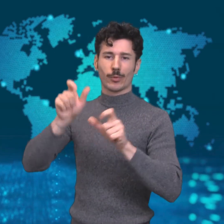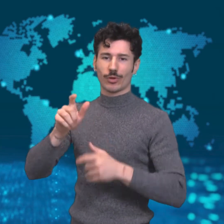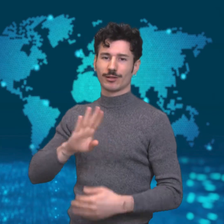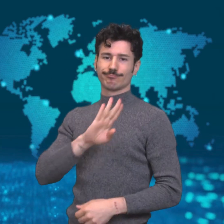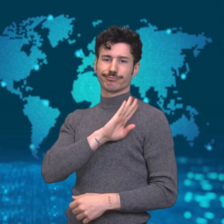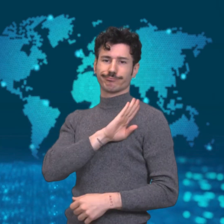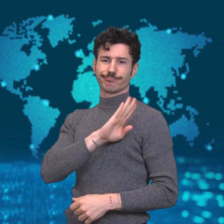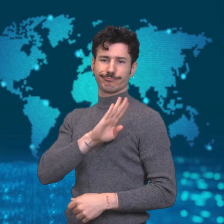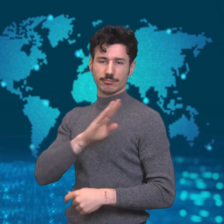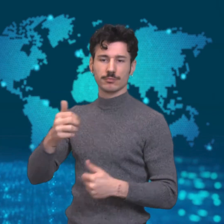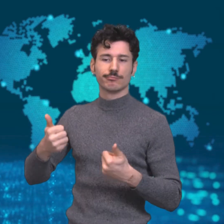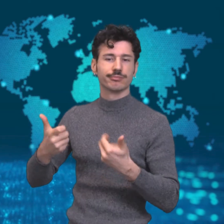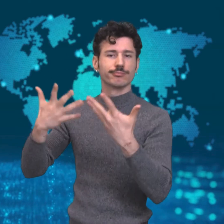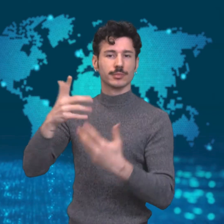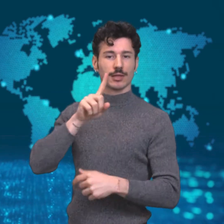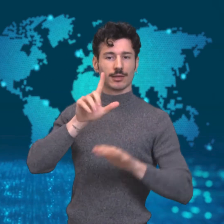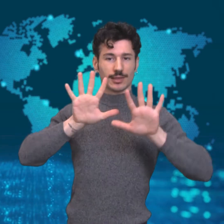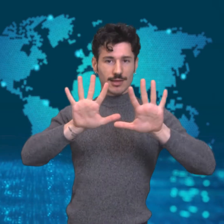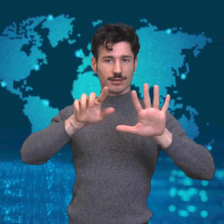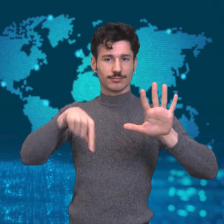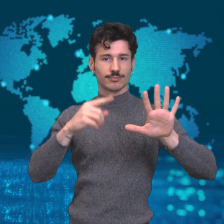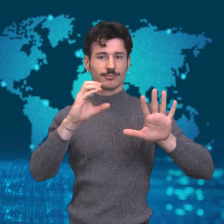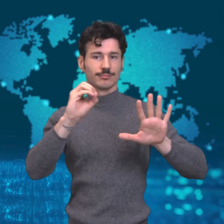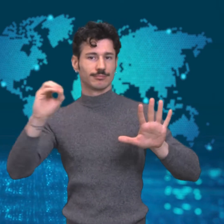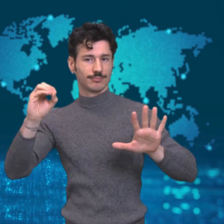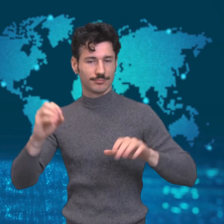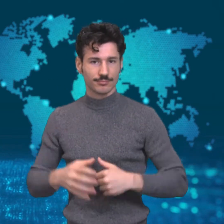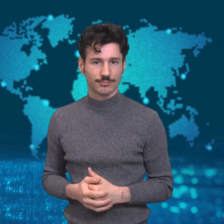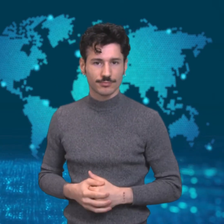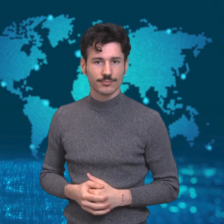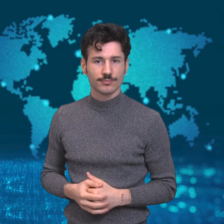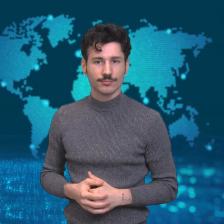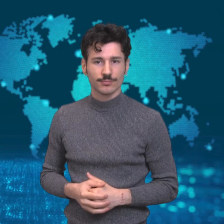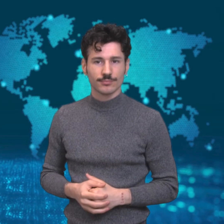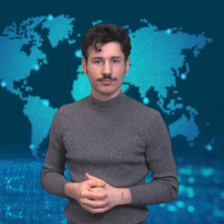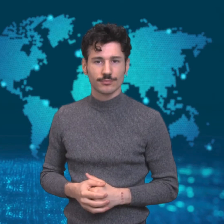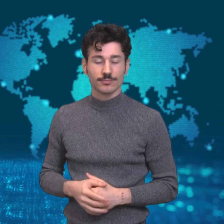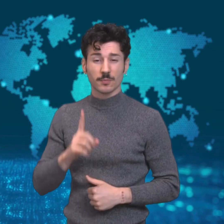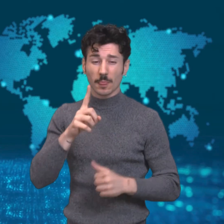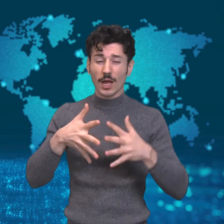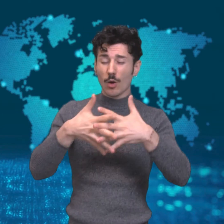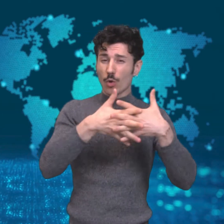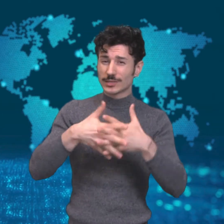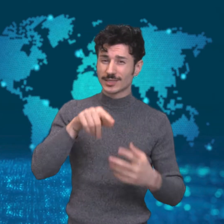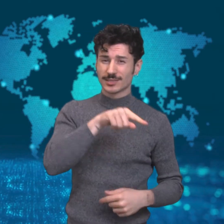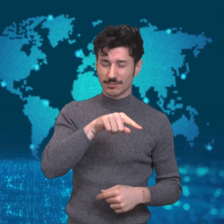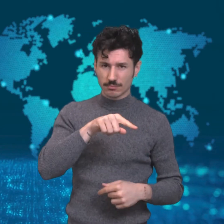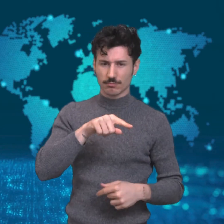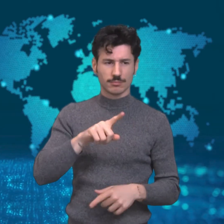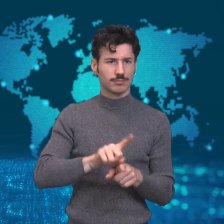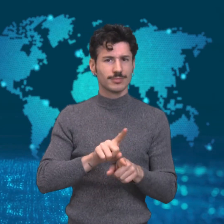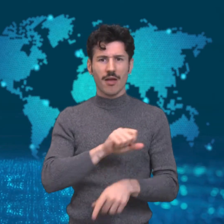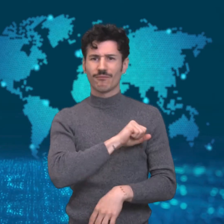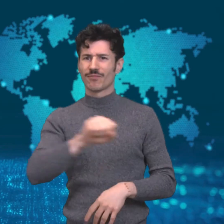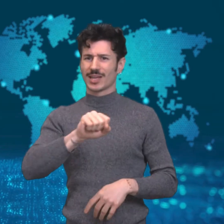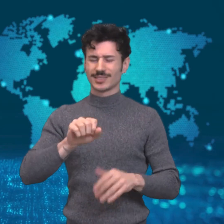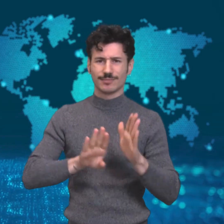Italy still has the world’s highest death toll, exceeding 10,000 people.